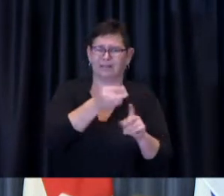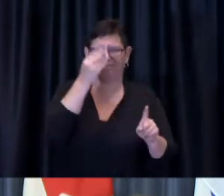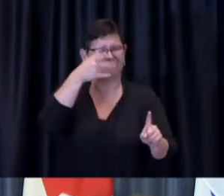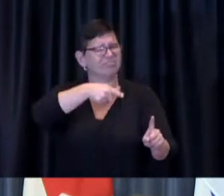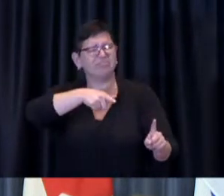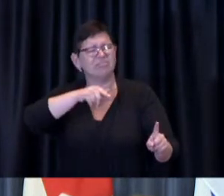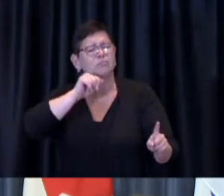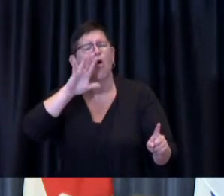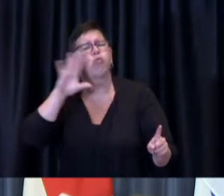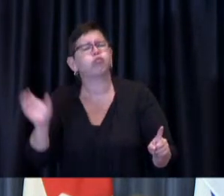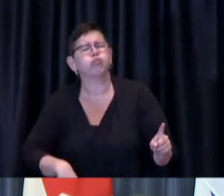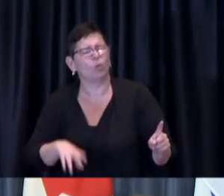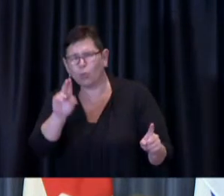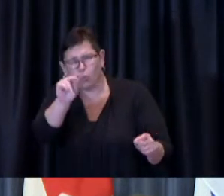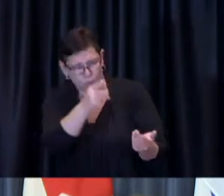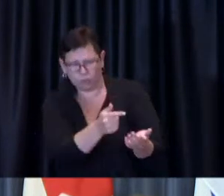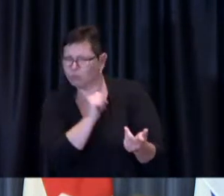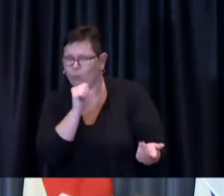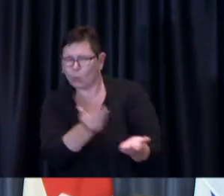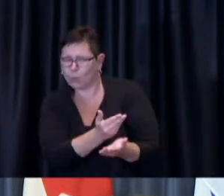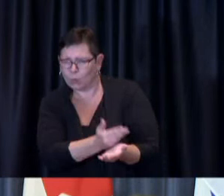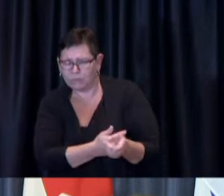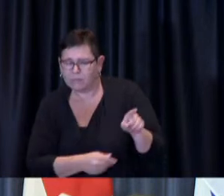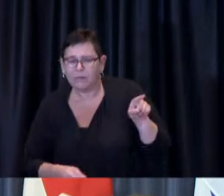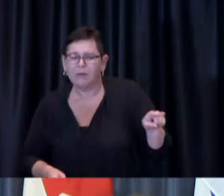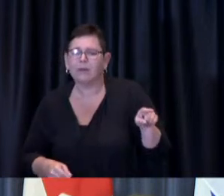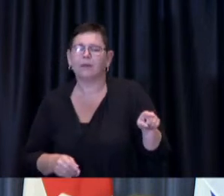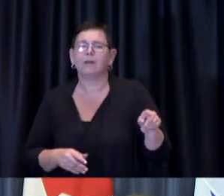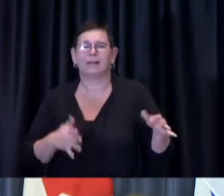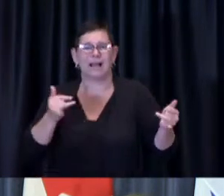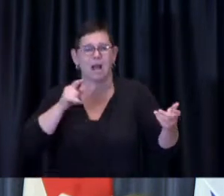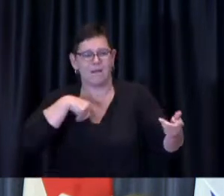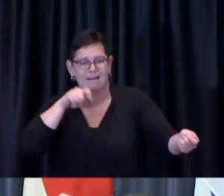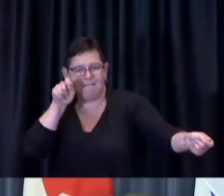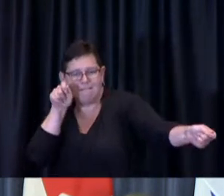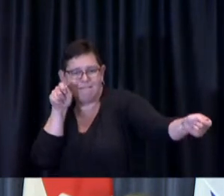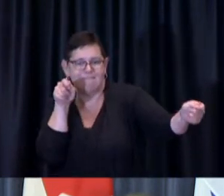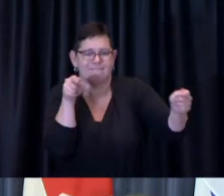embarking upon now which of course is something we're doing in response to the ever-changing